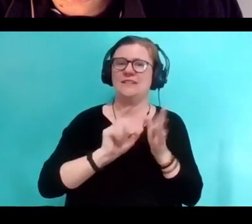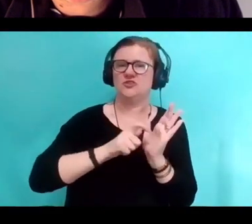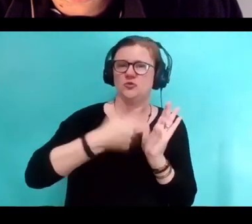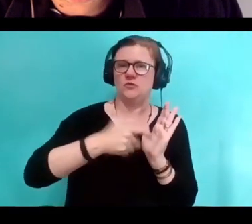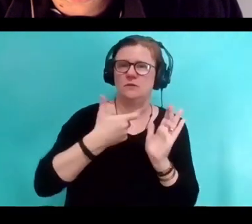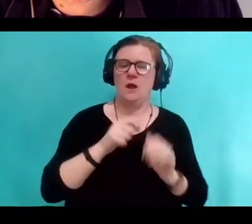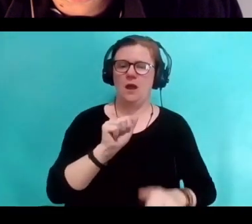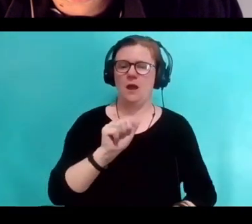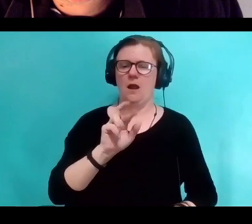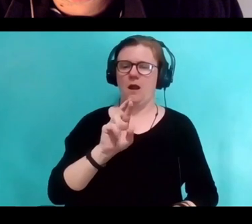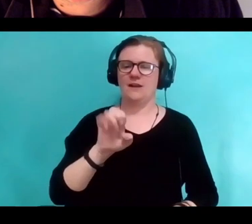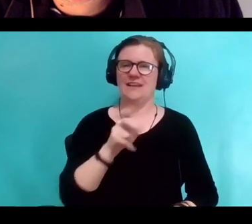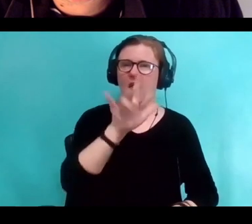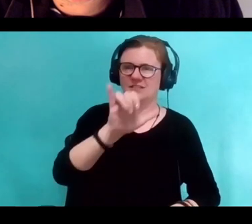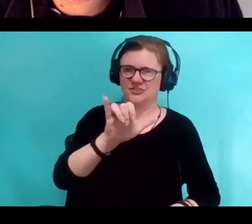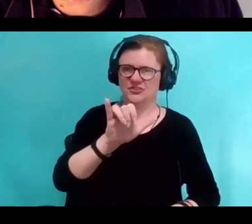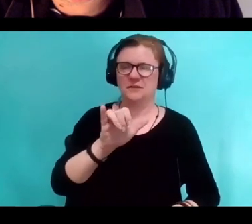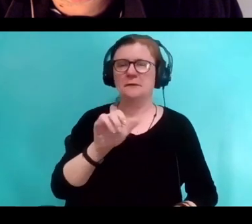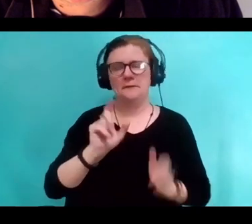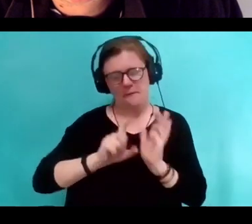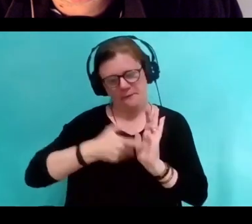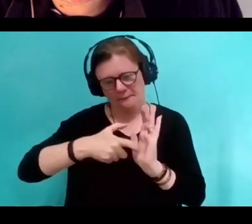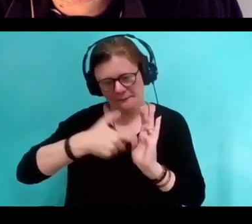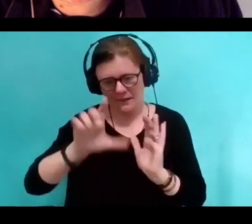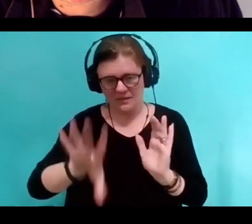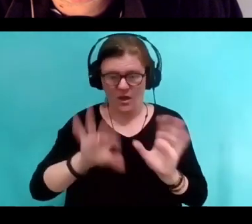early carved something or the first figurative something,